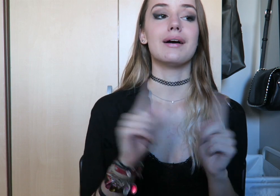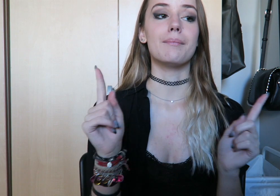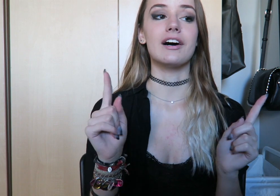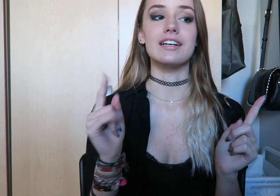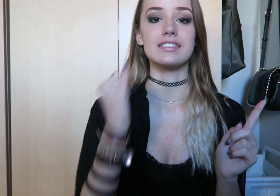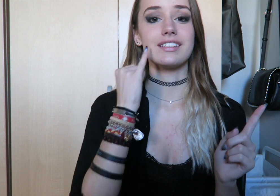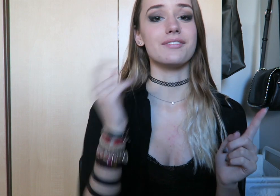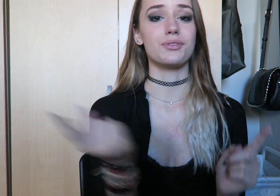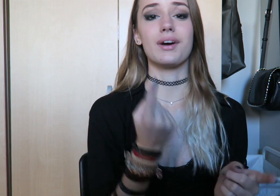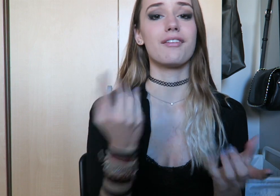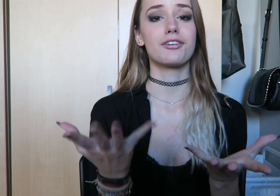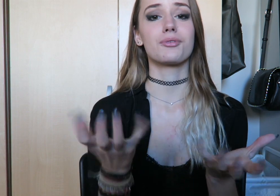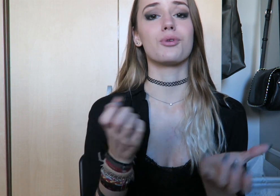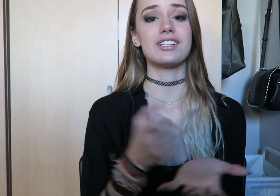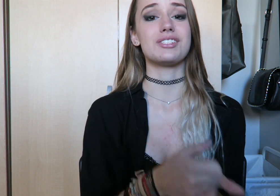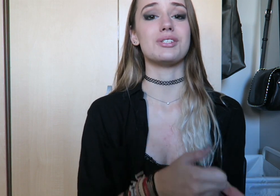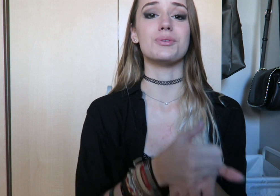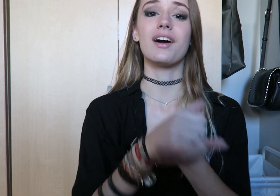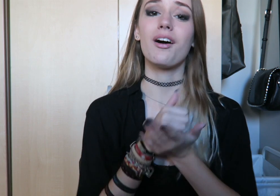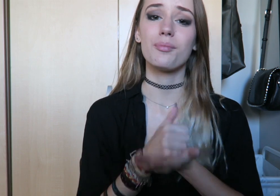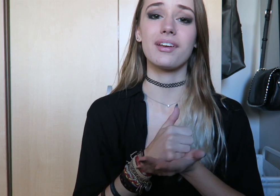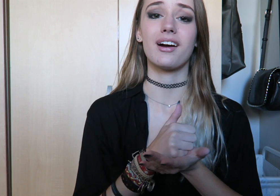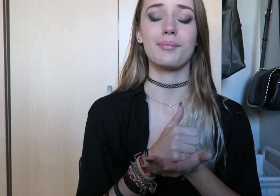but if you ever want to help me out